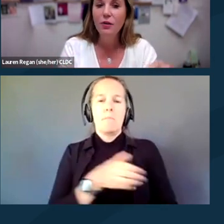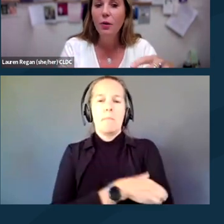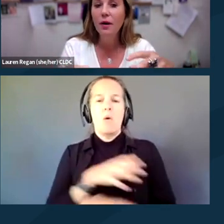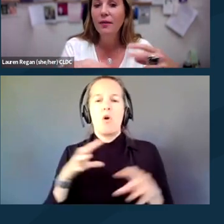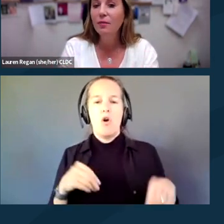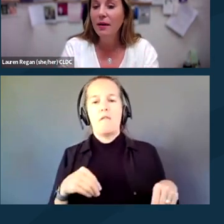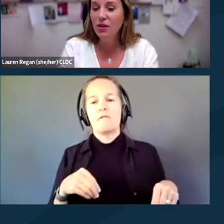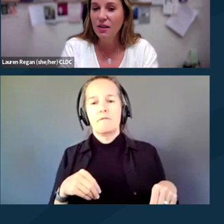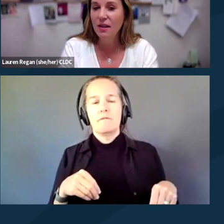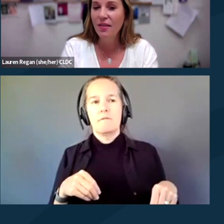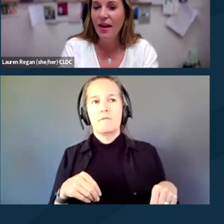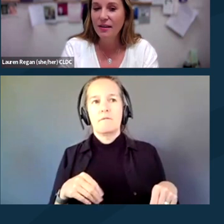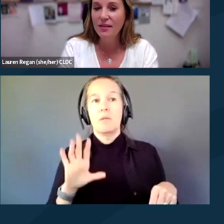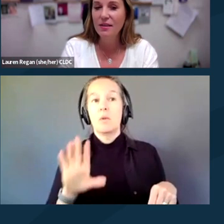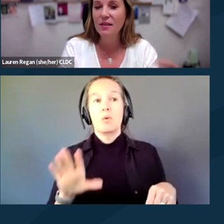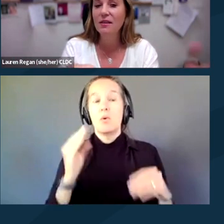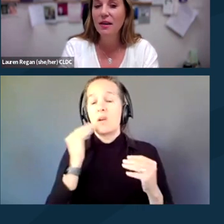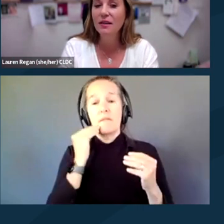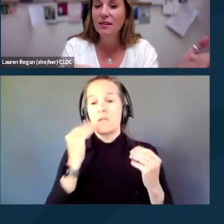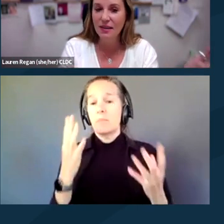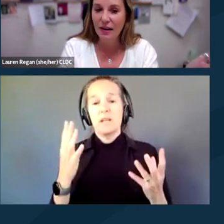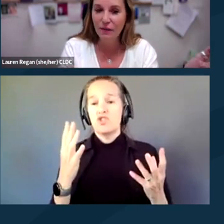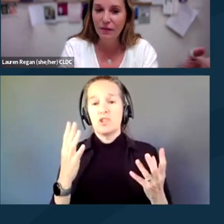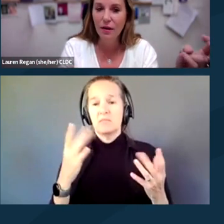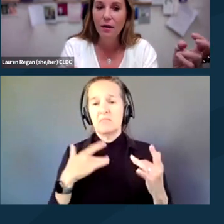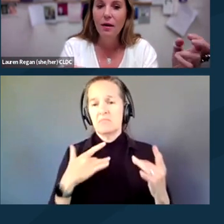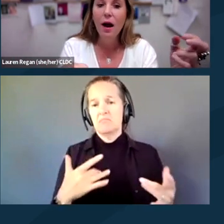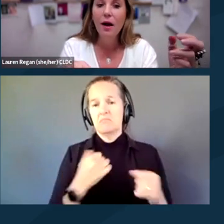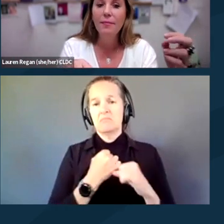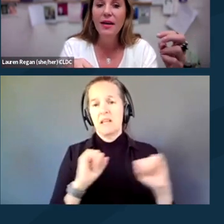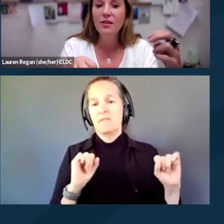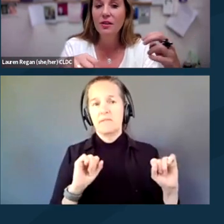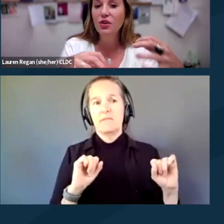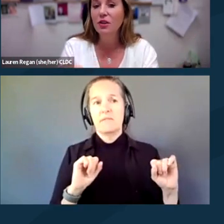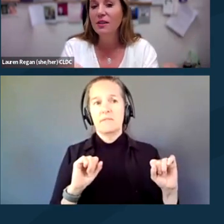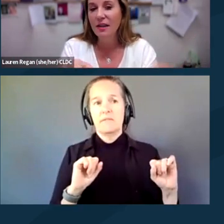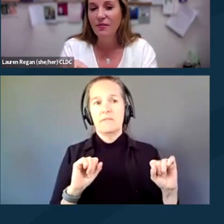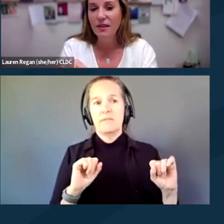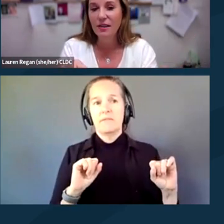Your information in that instance is likely safe. And to ensure its safety,